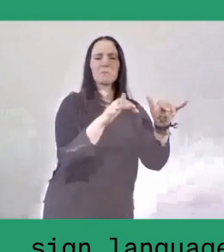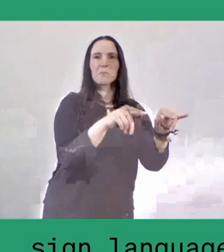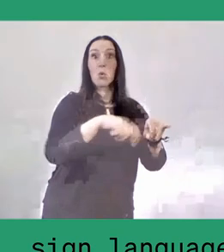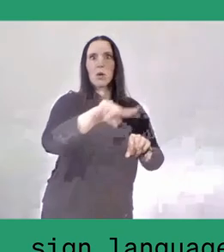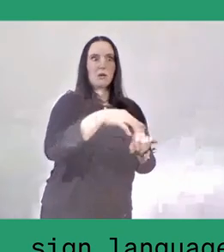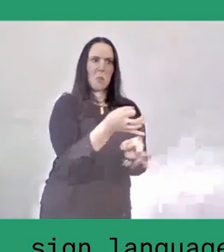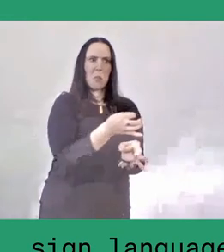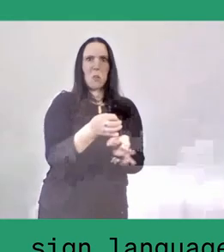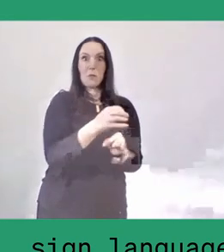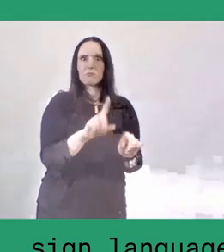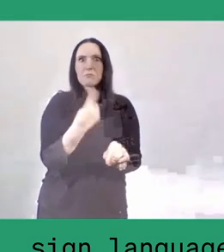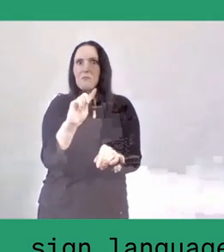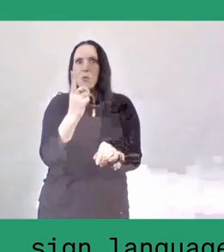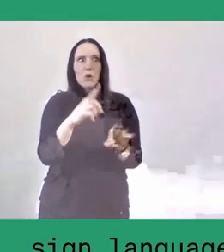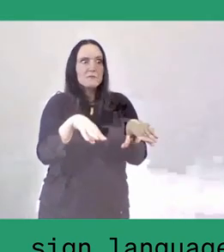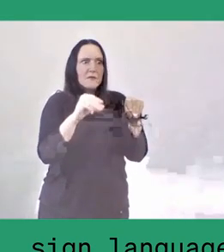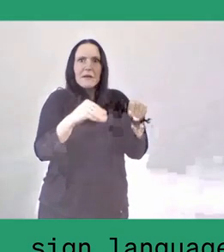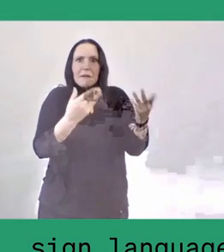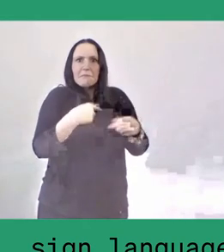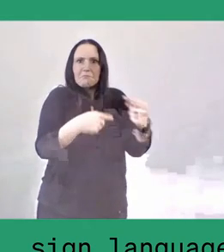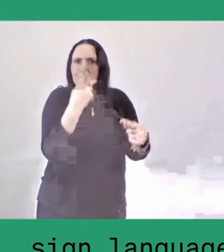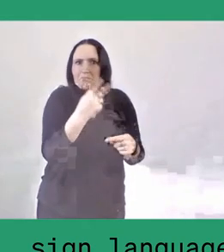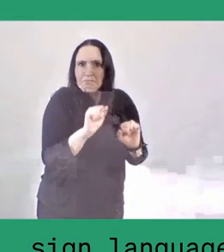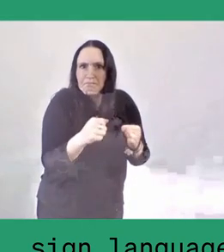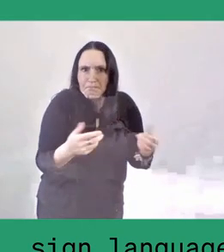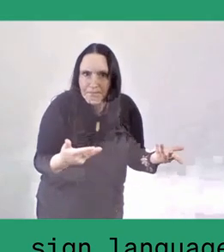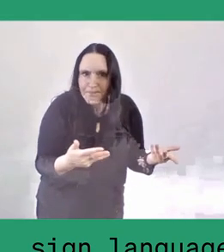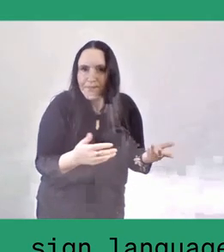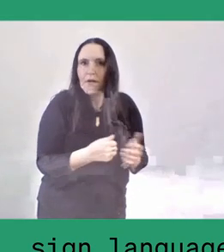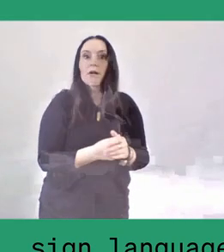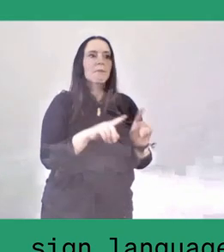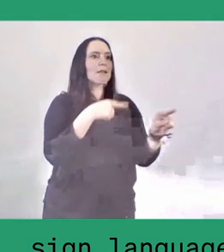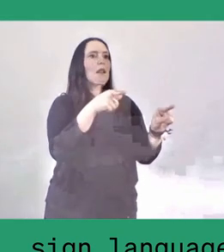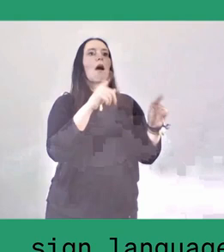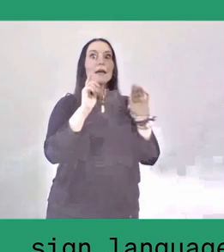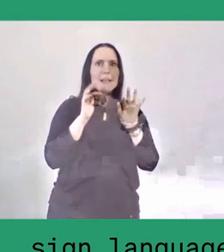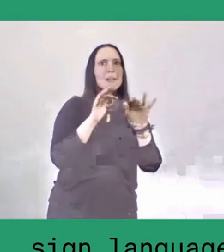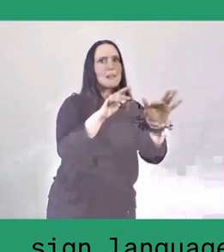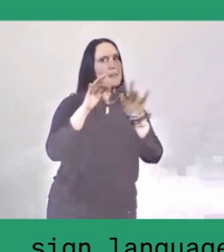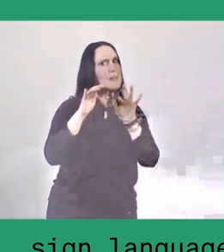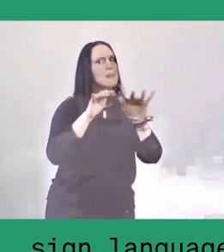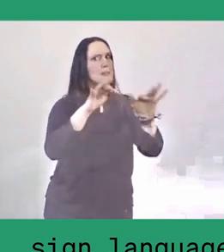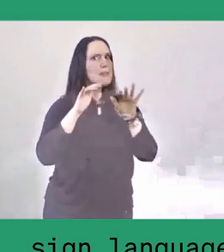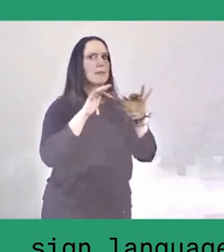but then he started to convince others, and finally they managed to organise villagers